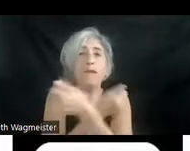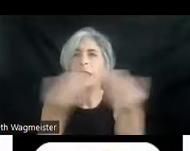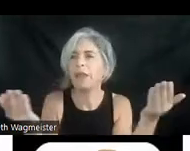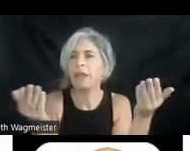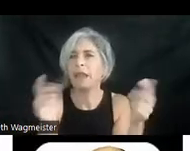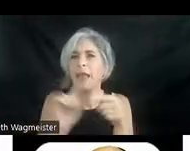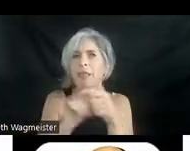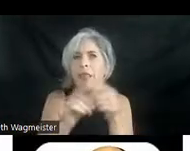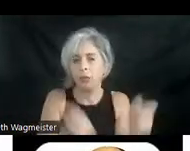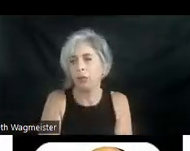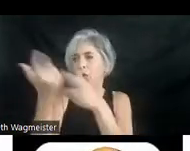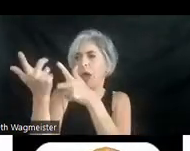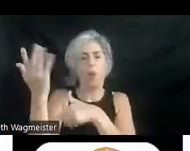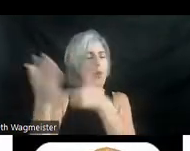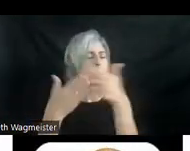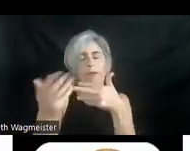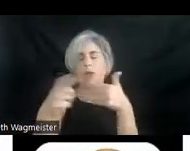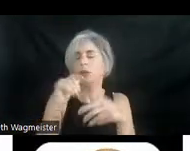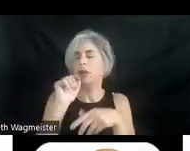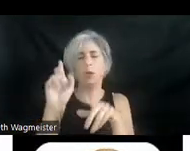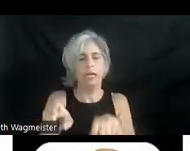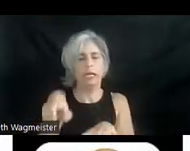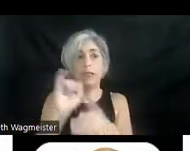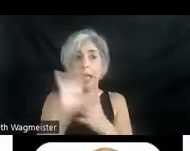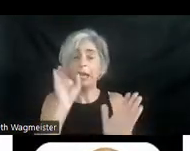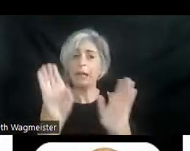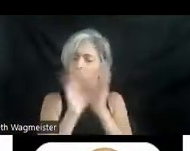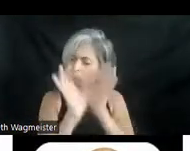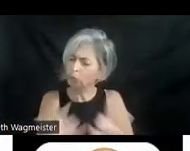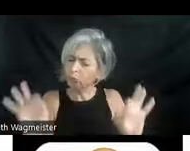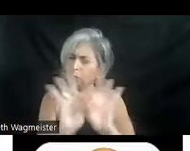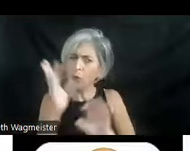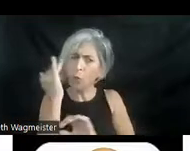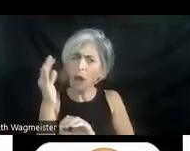rid of most of it. That image is important because the adult bird returns in the next